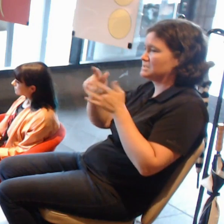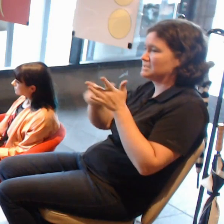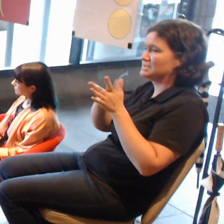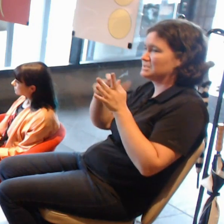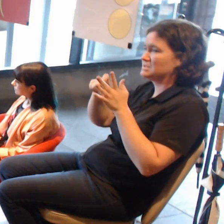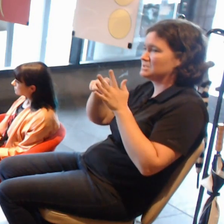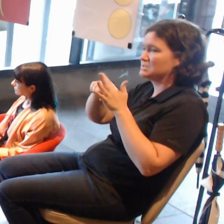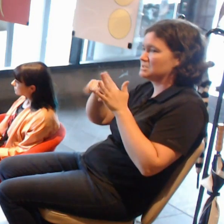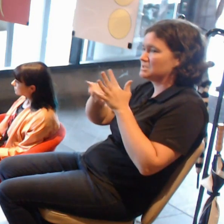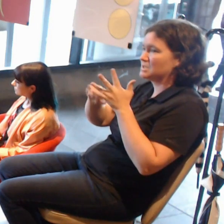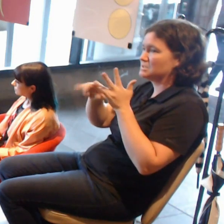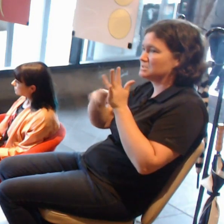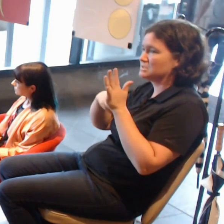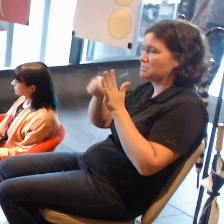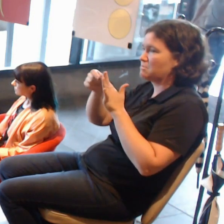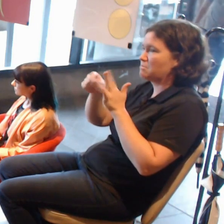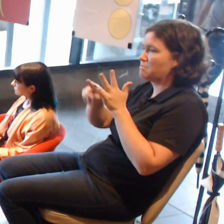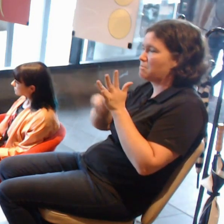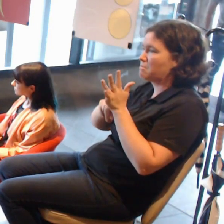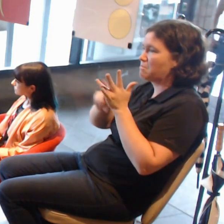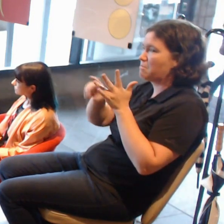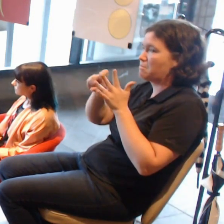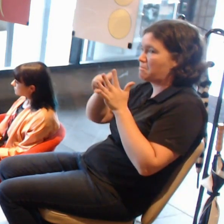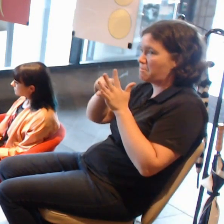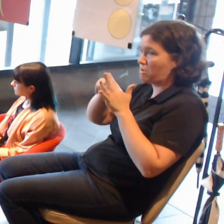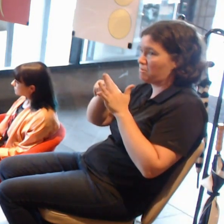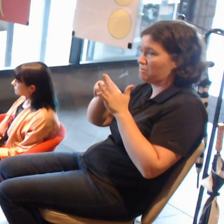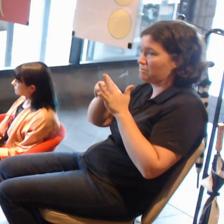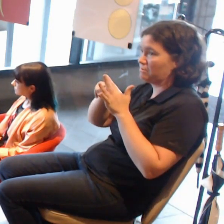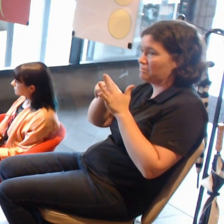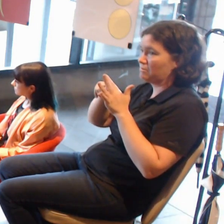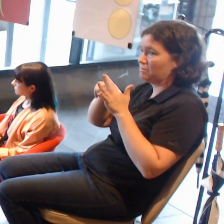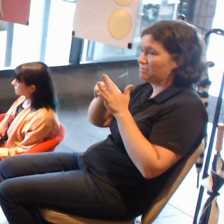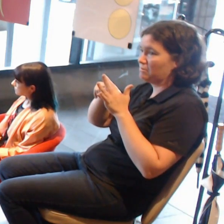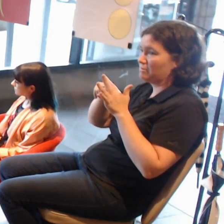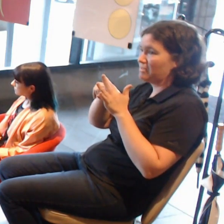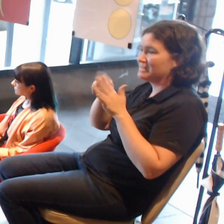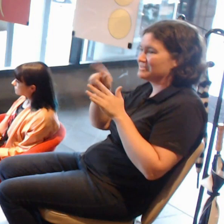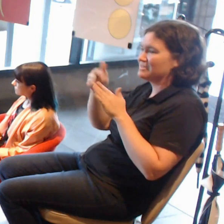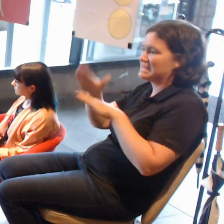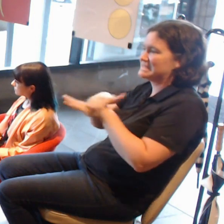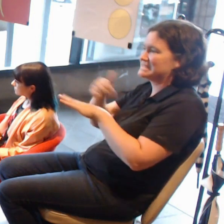they developed an AR app that interfered with the work that already existed in the gallery space -